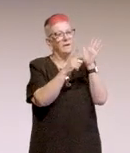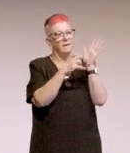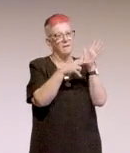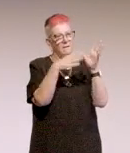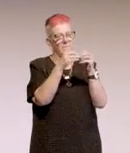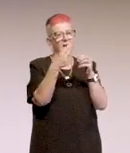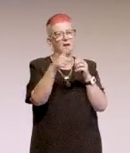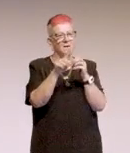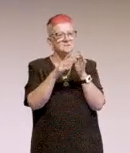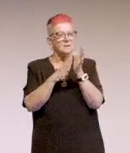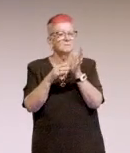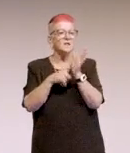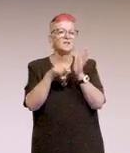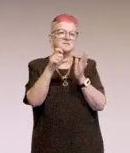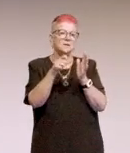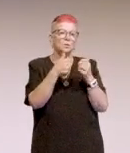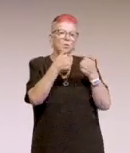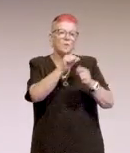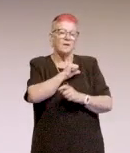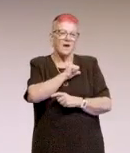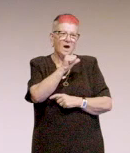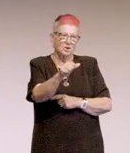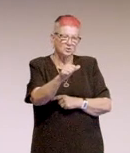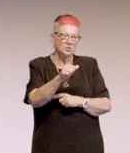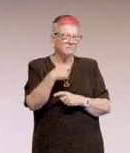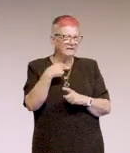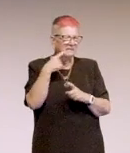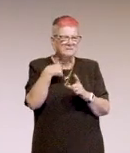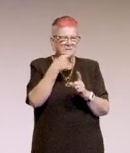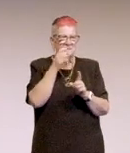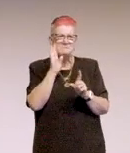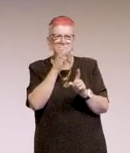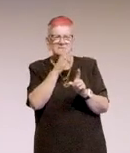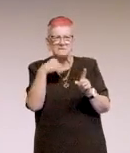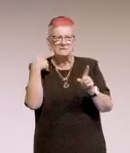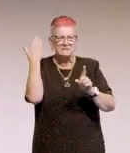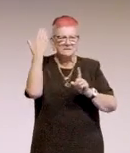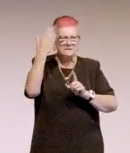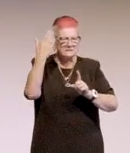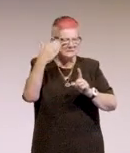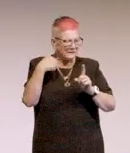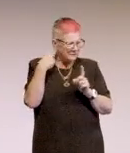So to do that, to foster the, I think I have missed some stuff there. How do I scroll down?